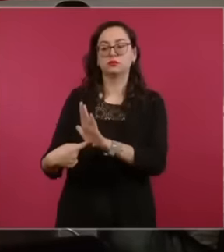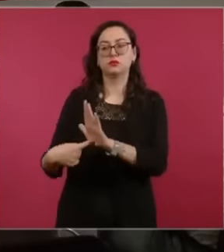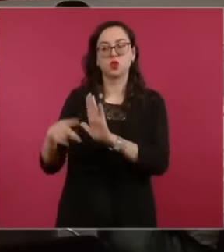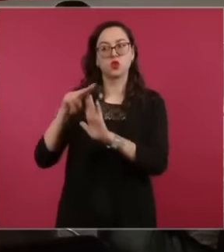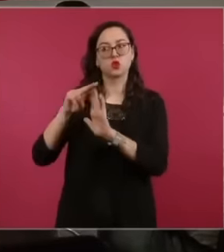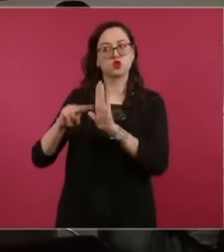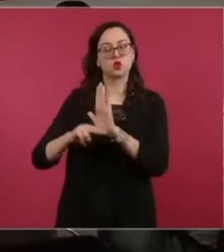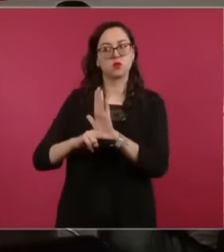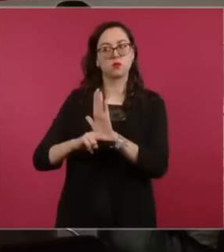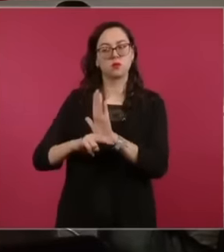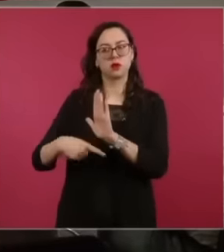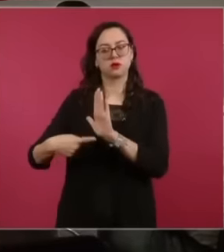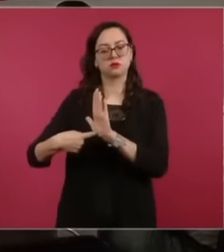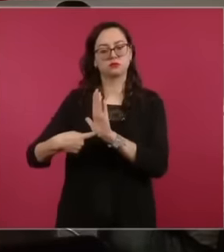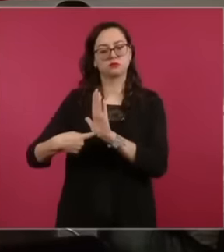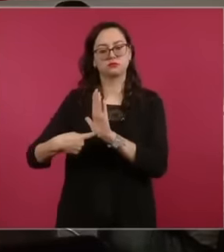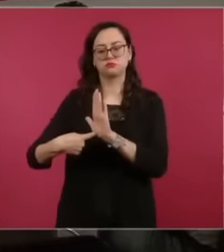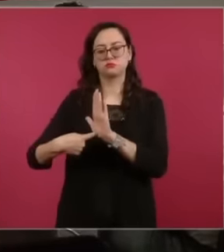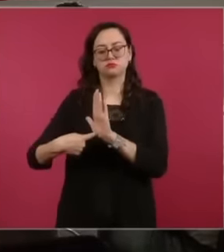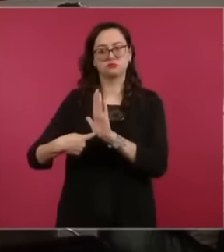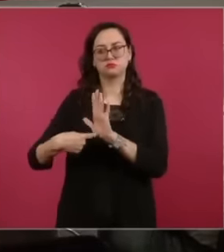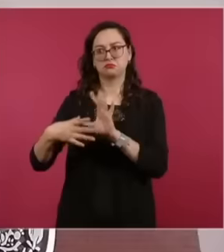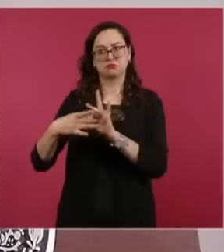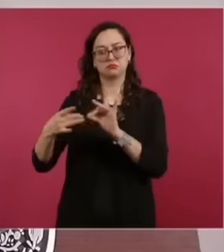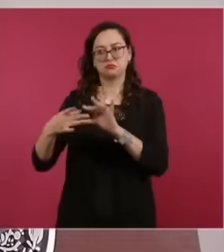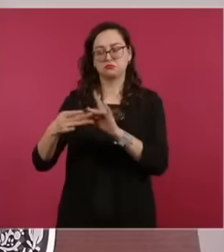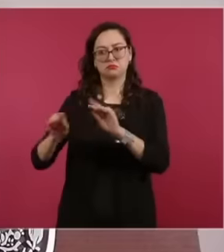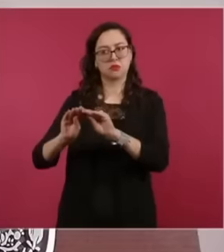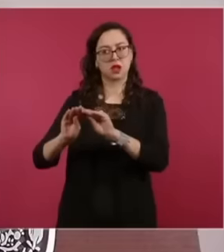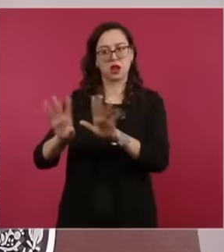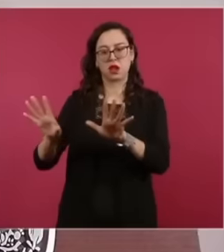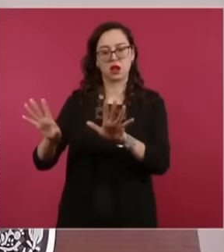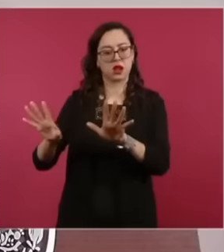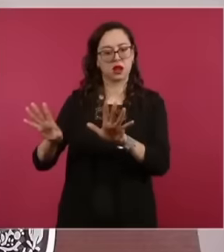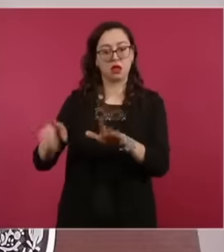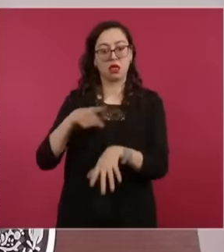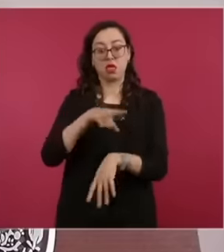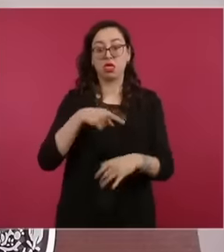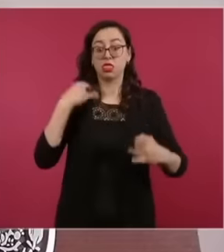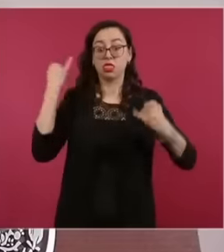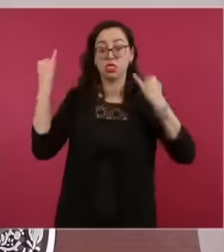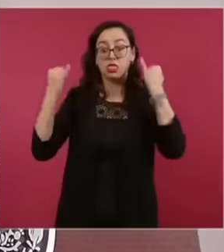is carried out by the tax authority and It should be noted that in most cases